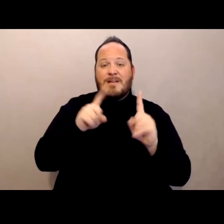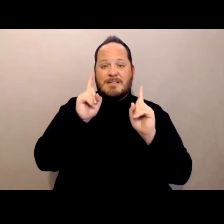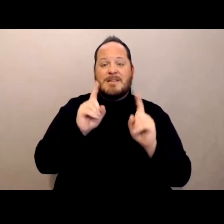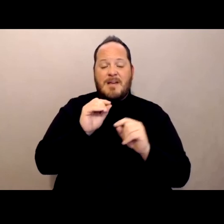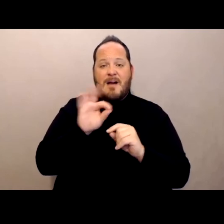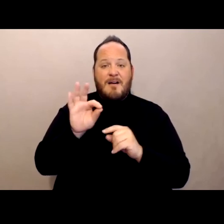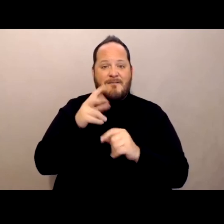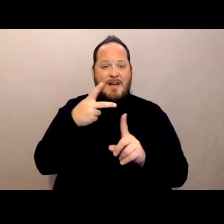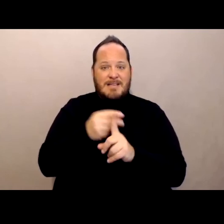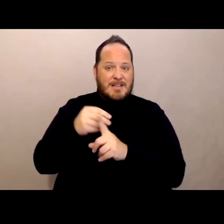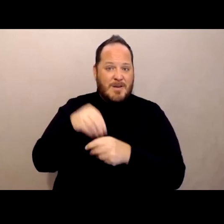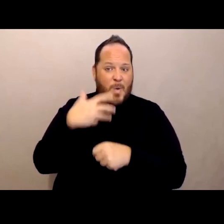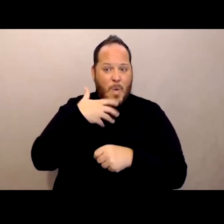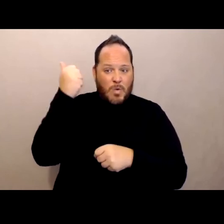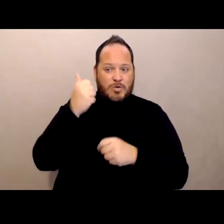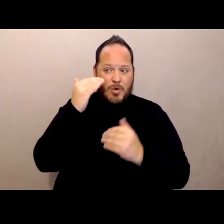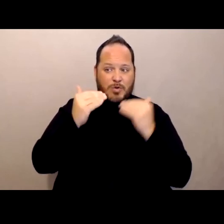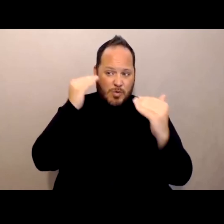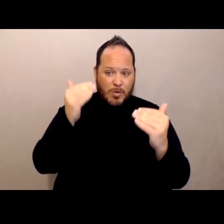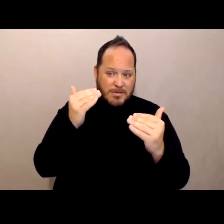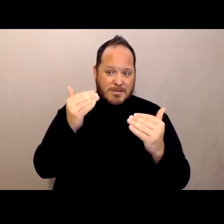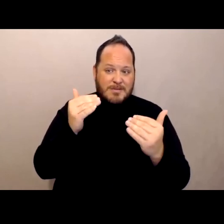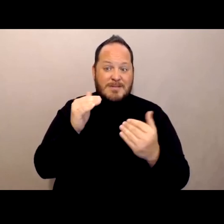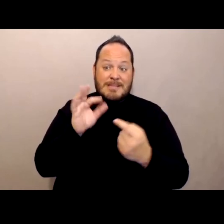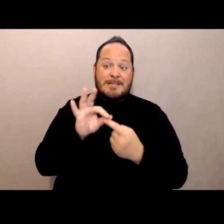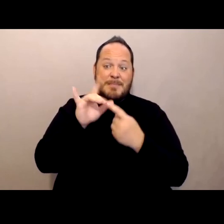So there may, and of course the variants themselves. So there's still a lot of concern